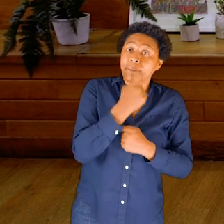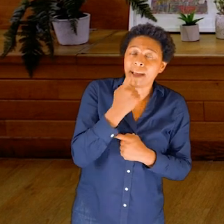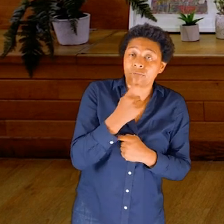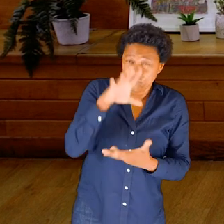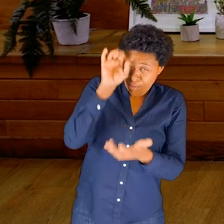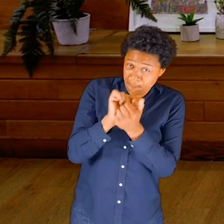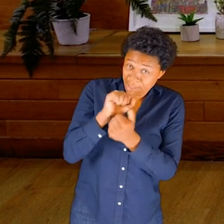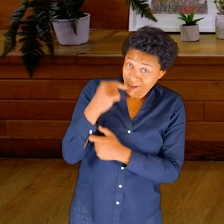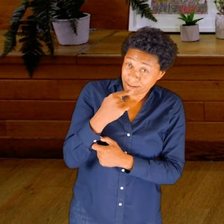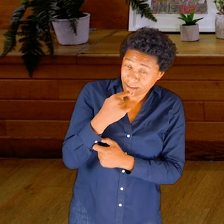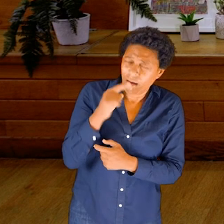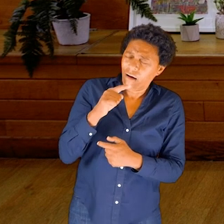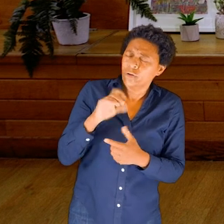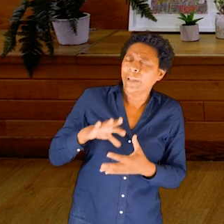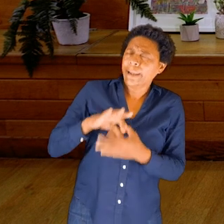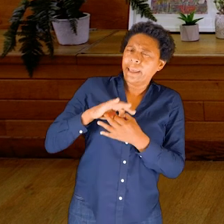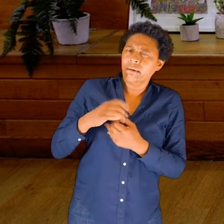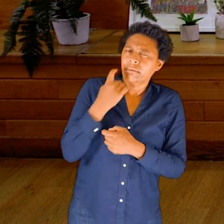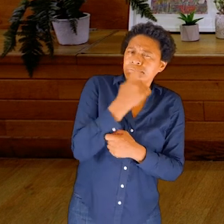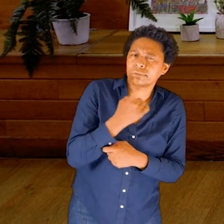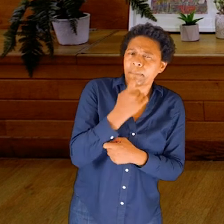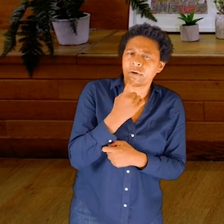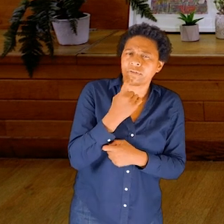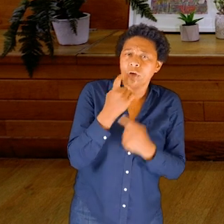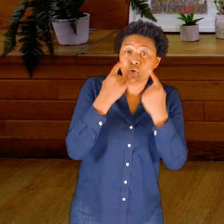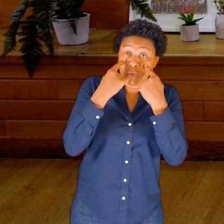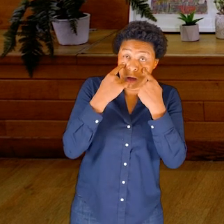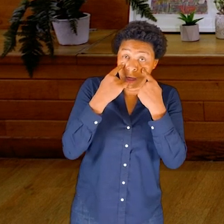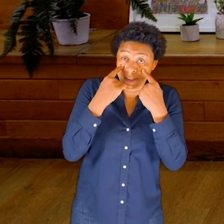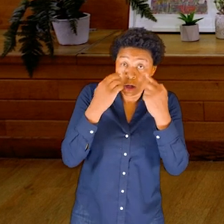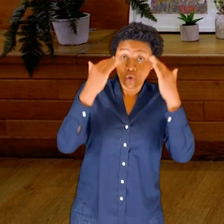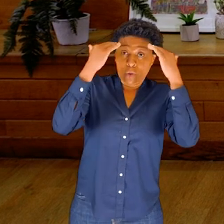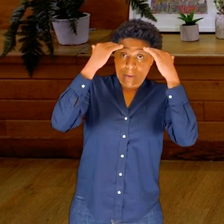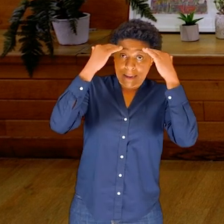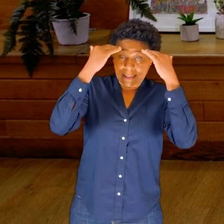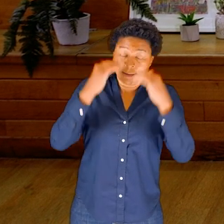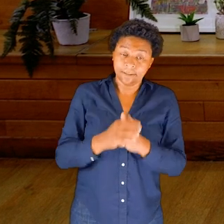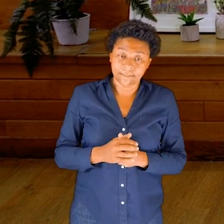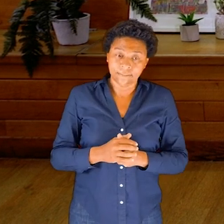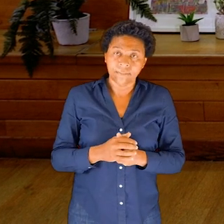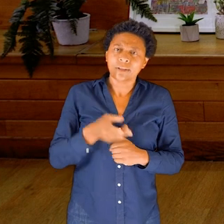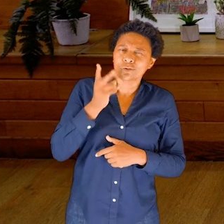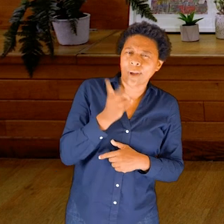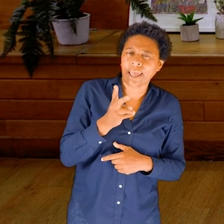So once again, start to tip from side to side, forwards backwards, and see